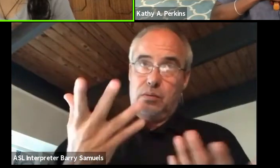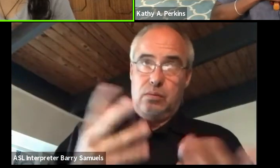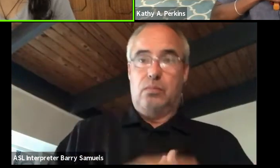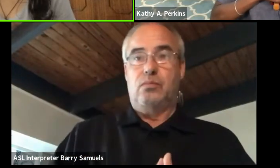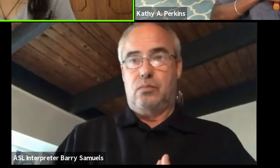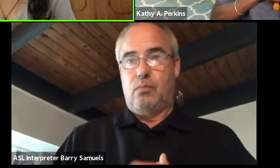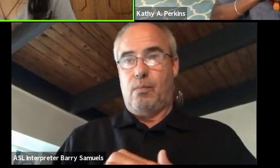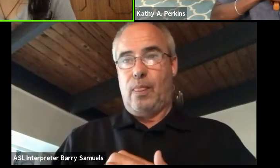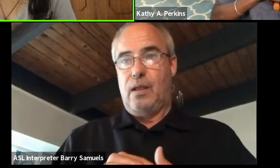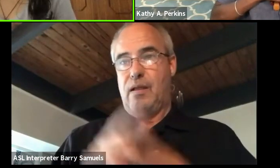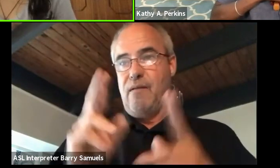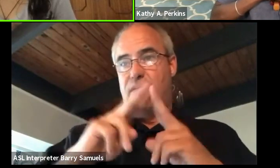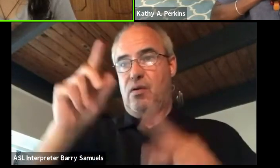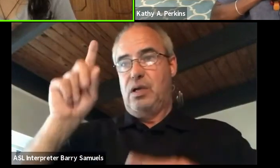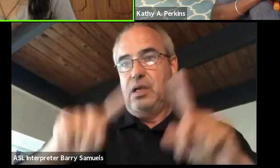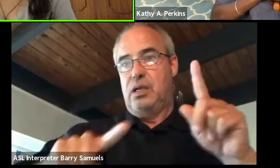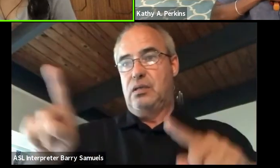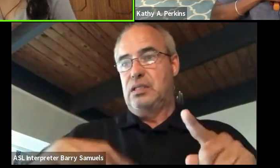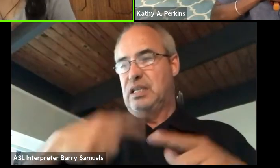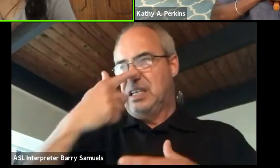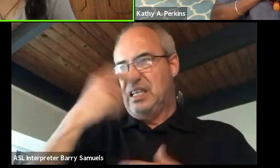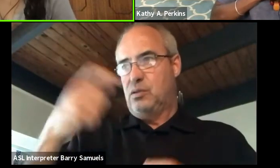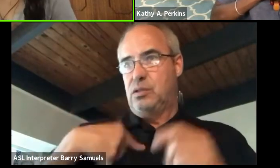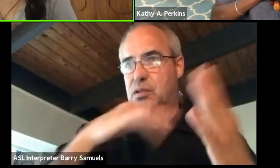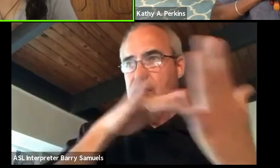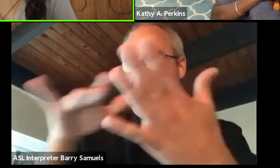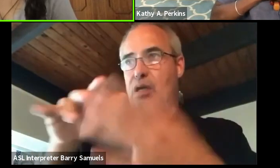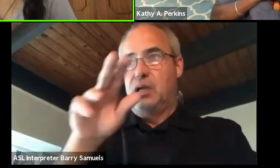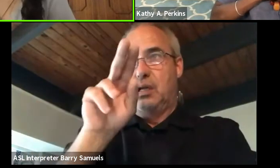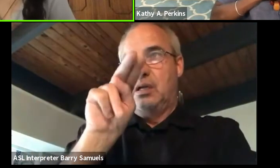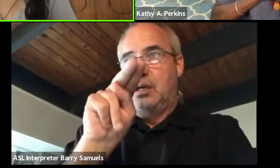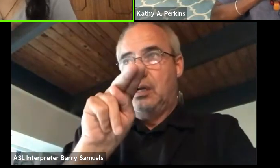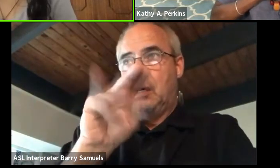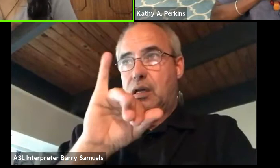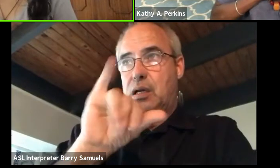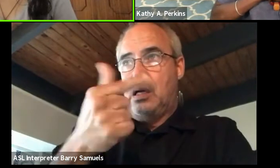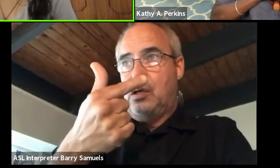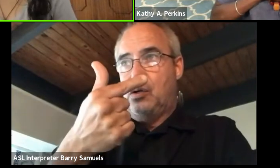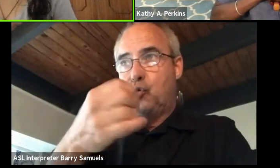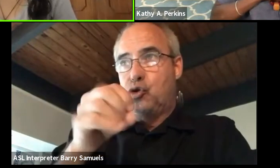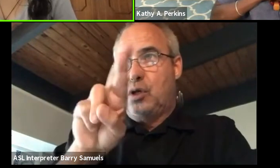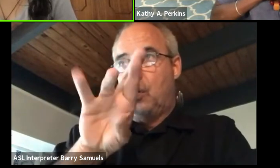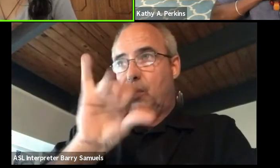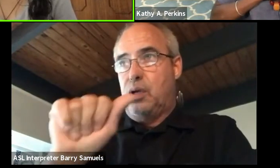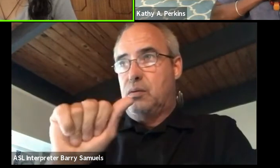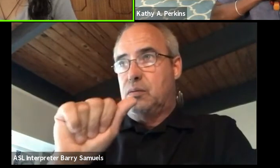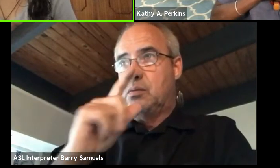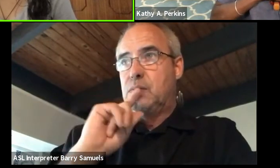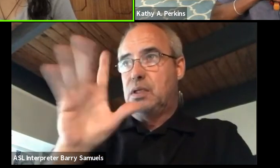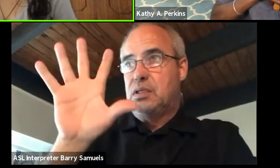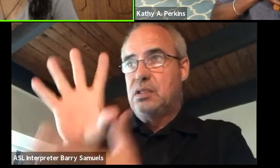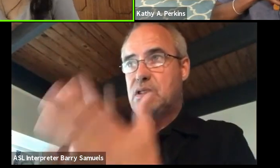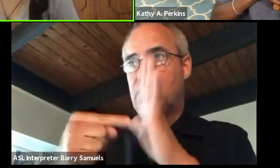there's very interesting studies in Nigeria as well, when it comes to question to assimilation of the Indians,